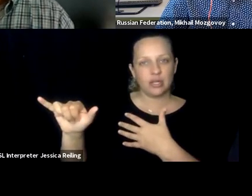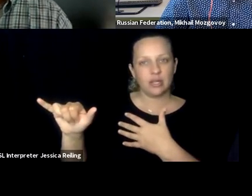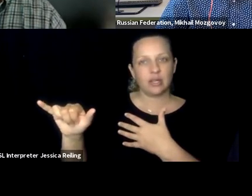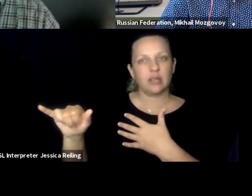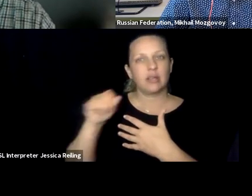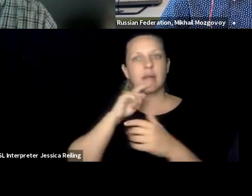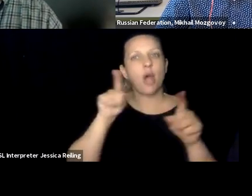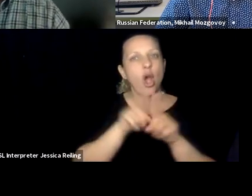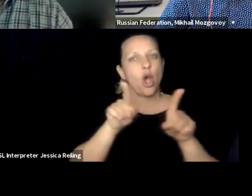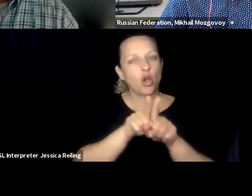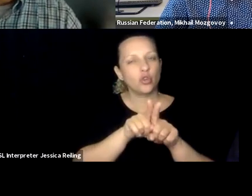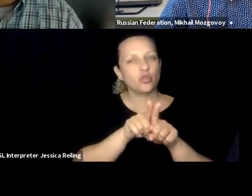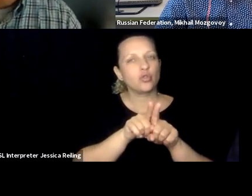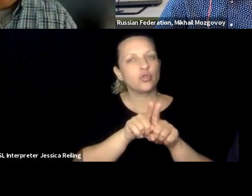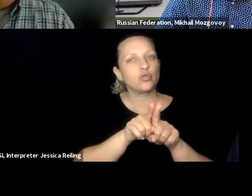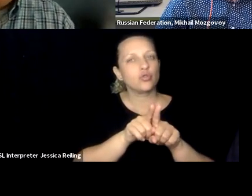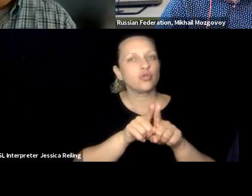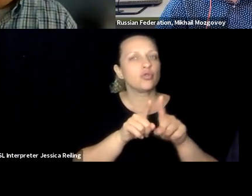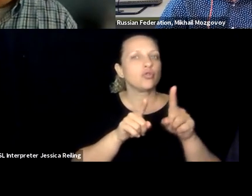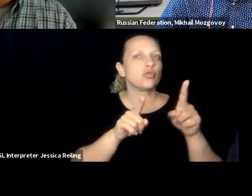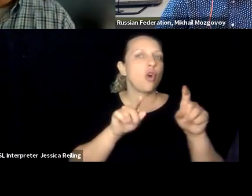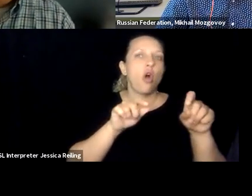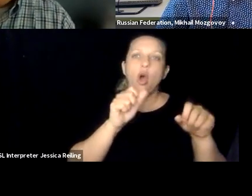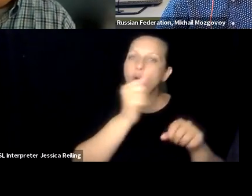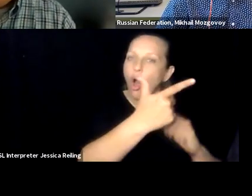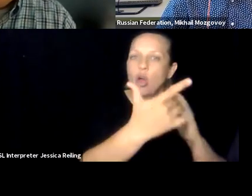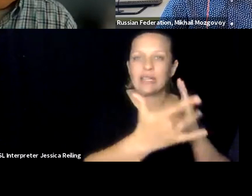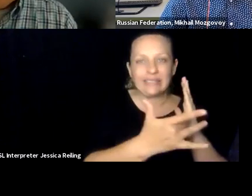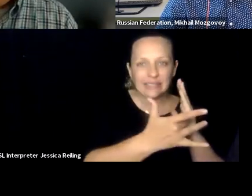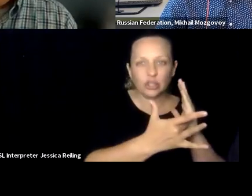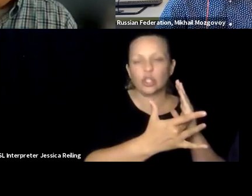be access Iible not on -- accessible not only